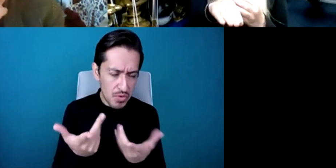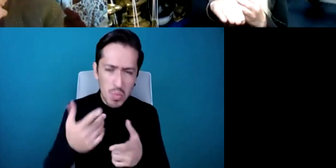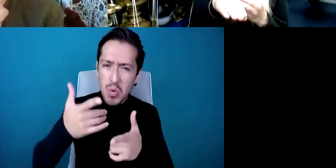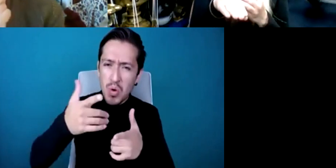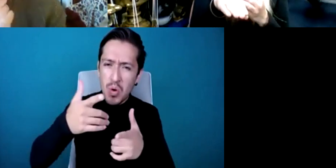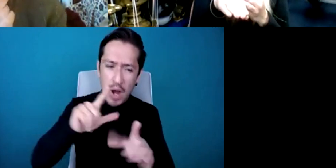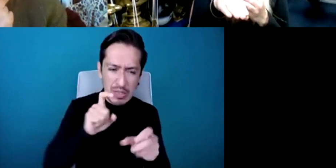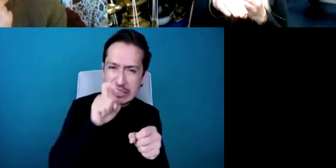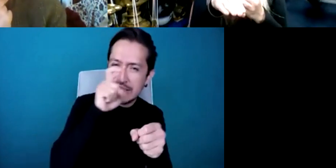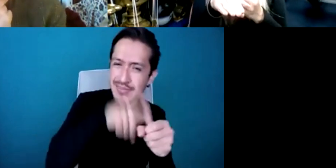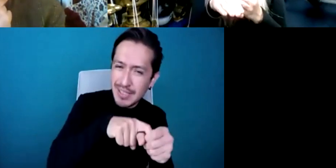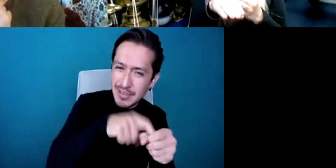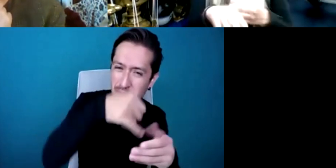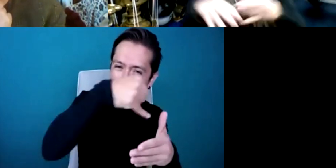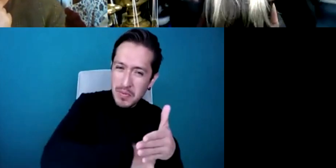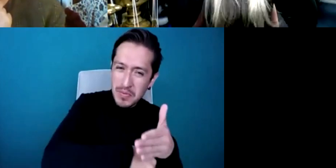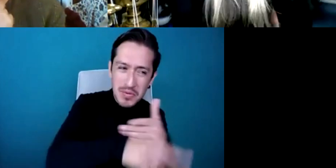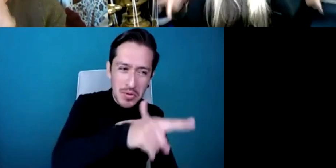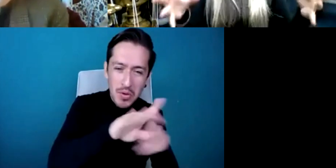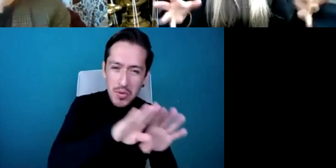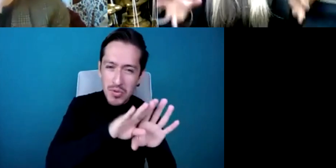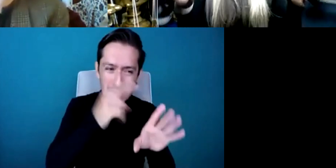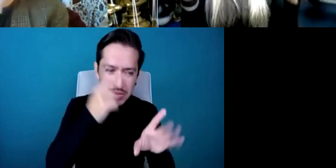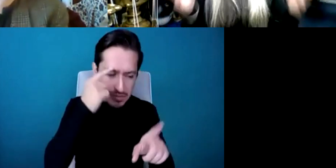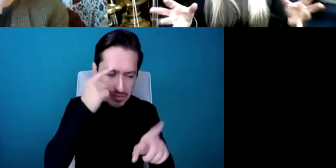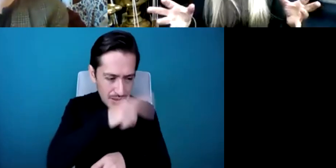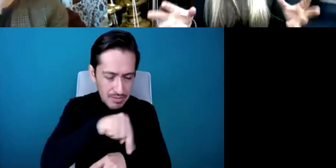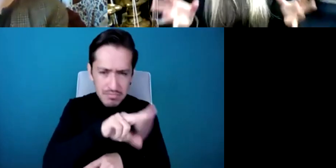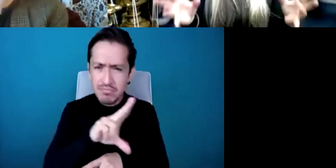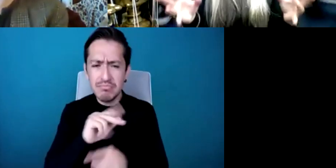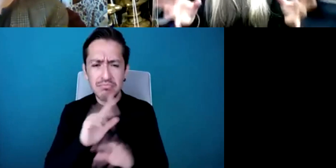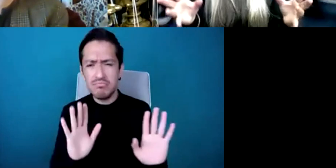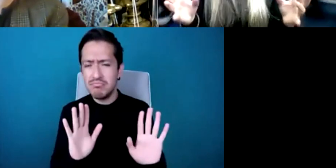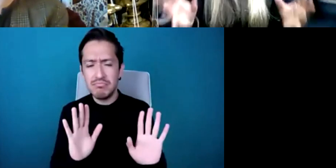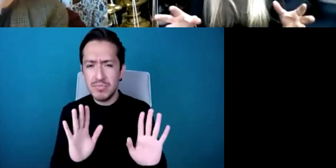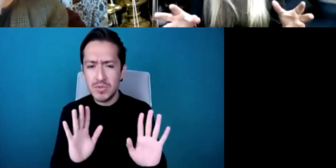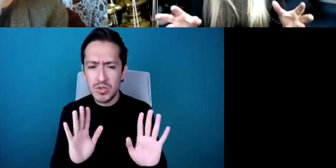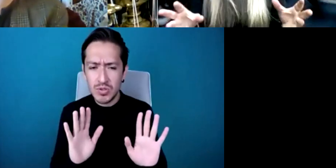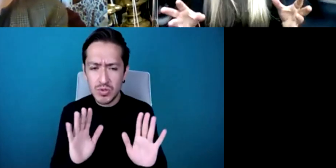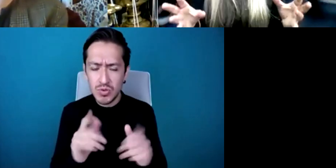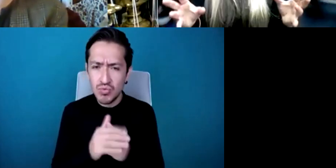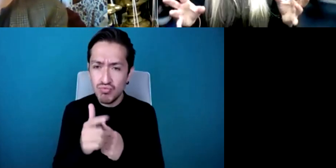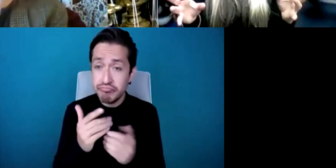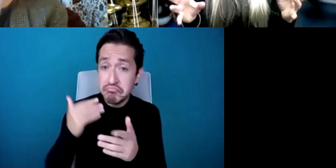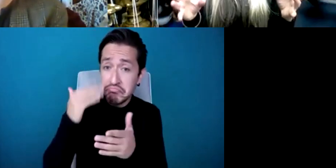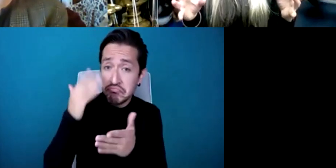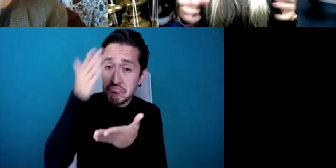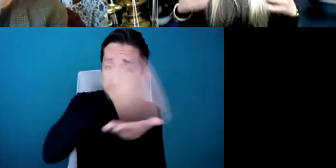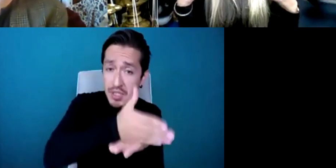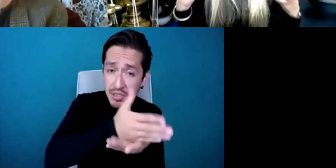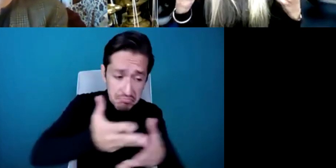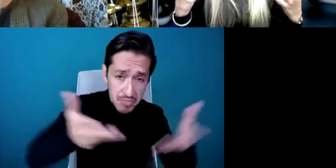that's fine because it just means that you go and do what you do and you know you try to create as